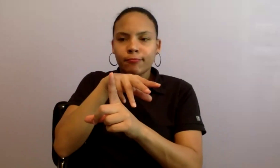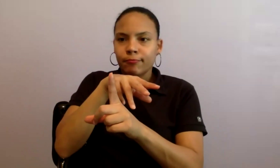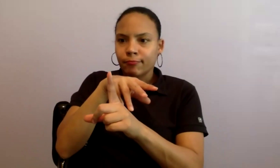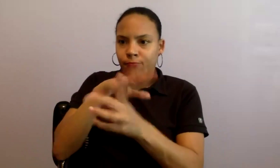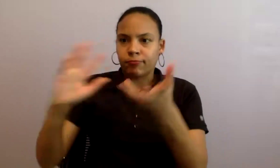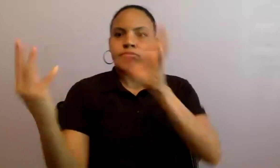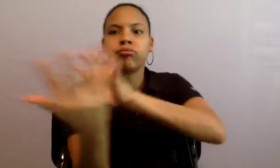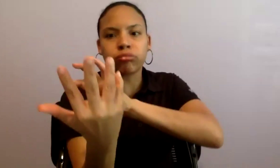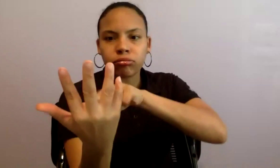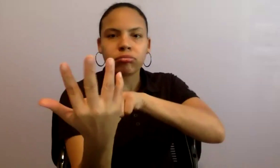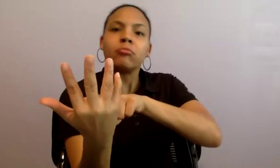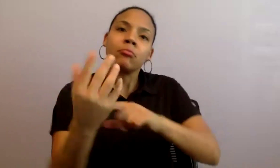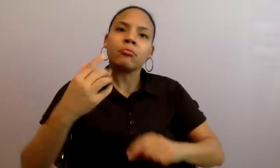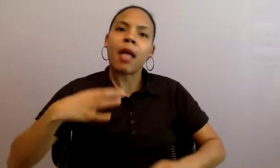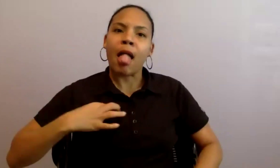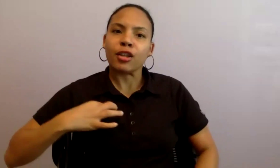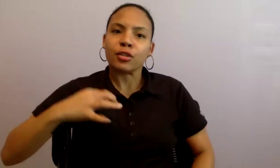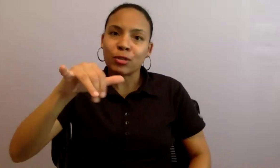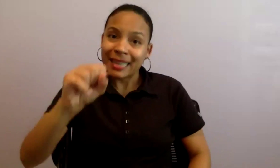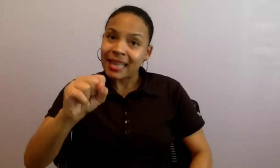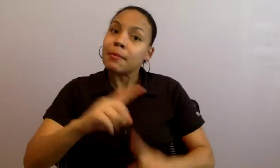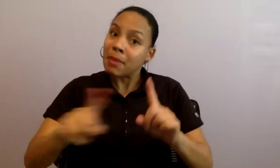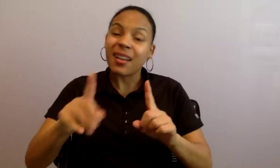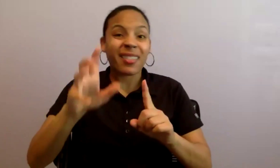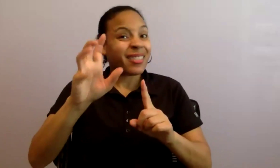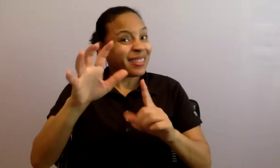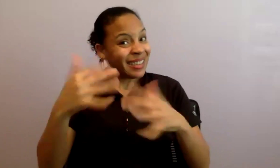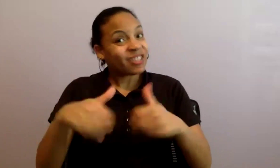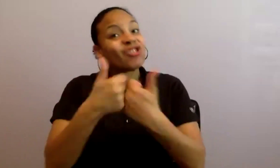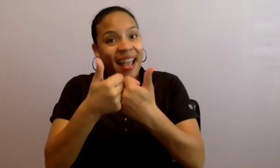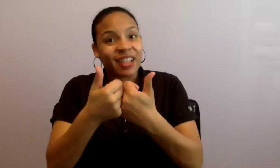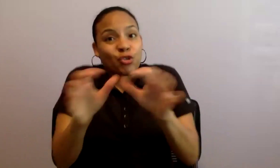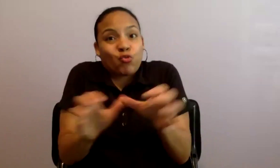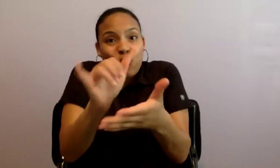line. I will say something like a Shakespeare play that you're adapting a play to a play,